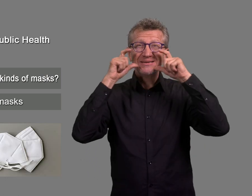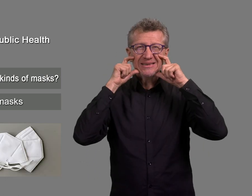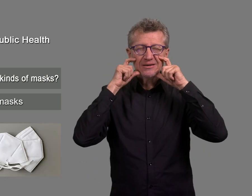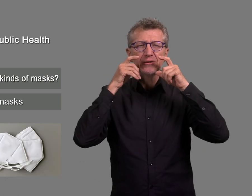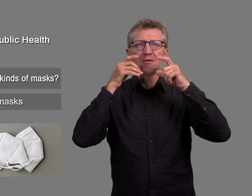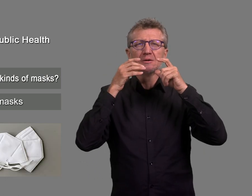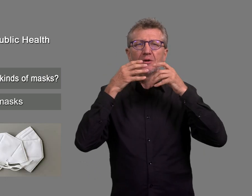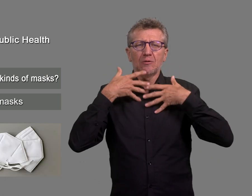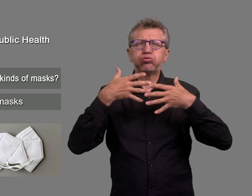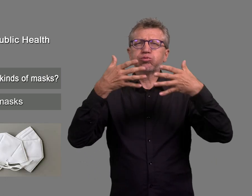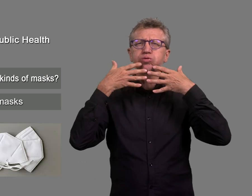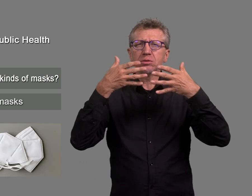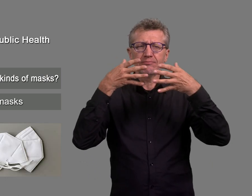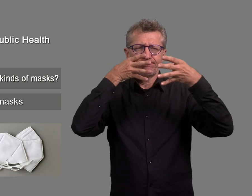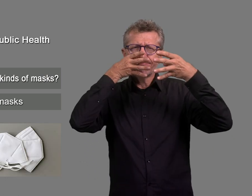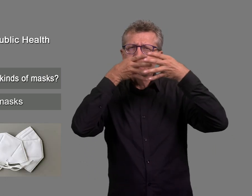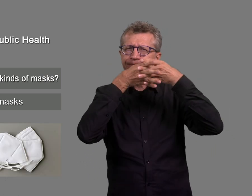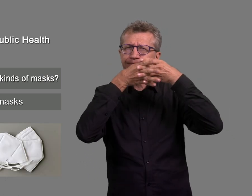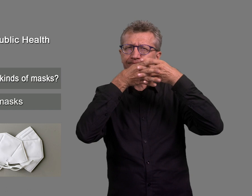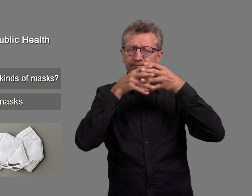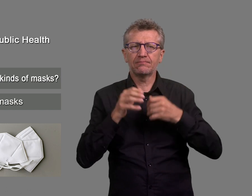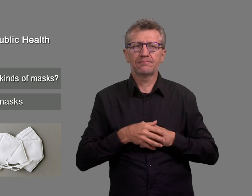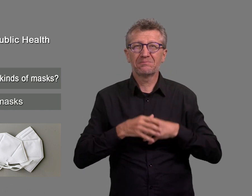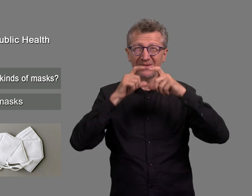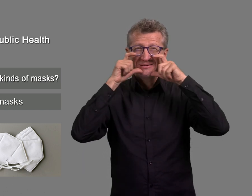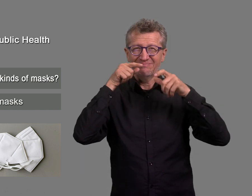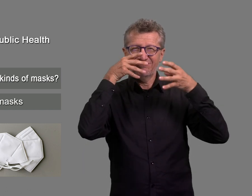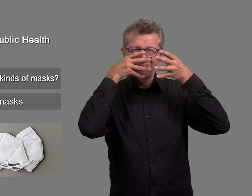Filtering face piece masks